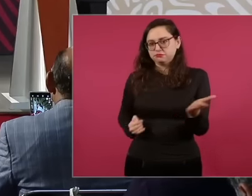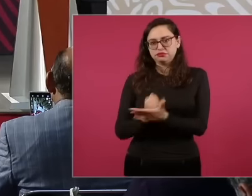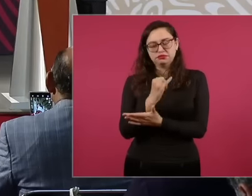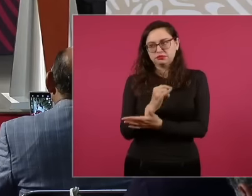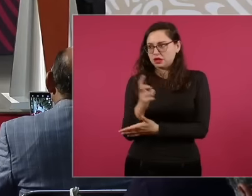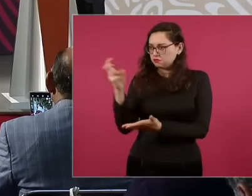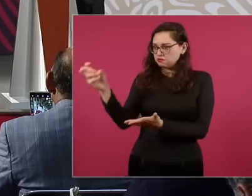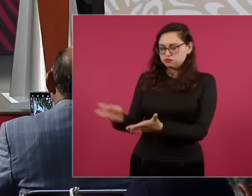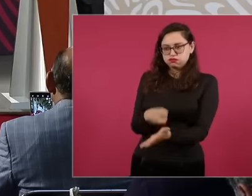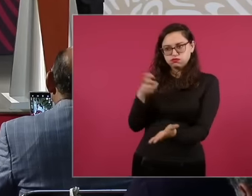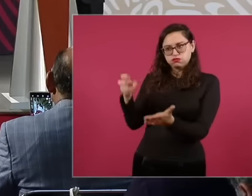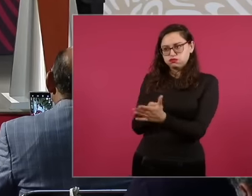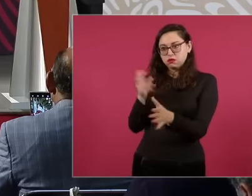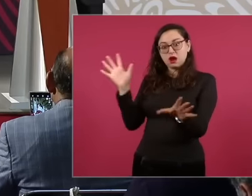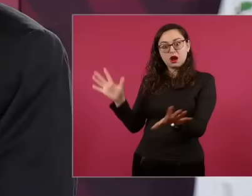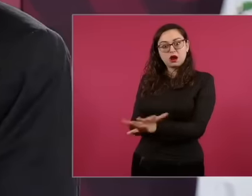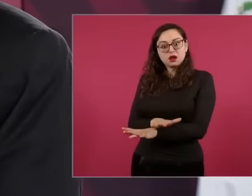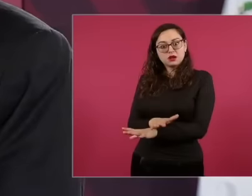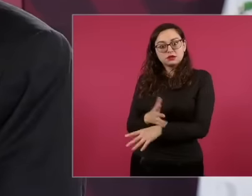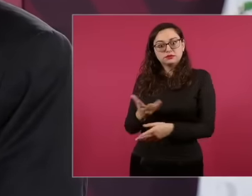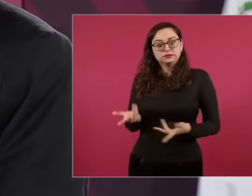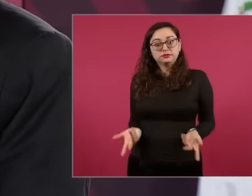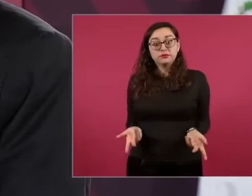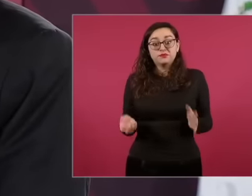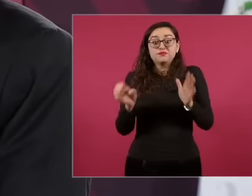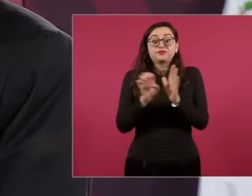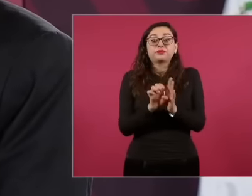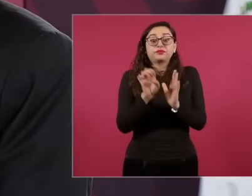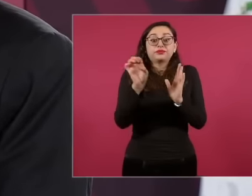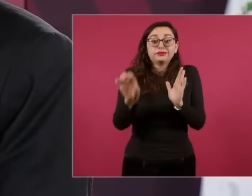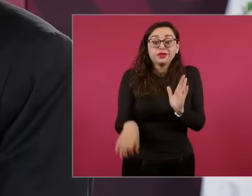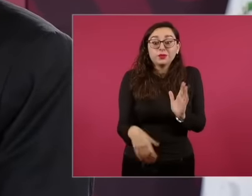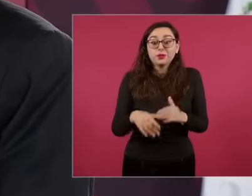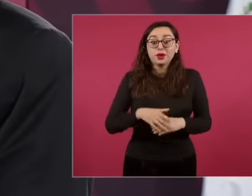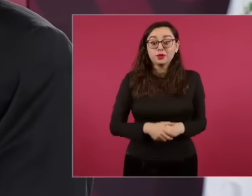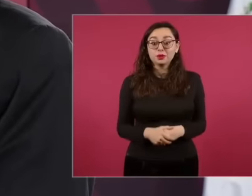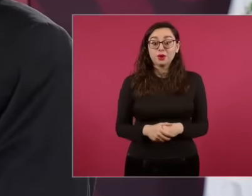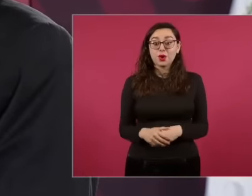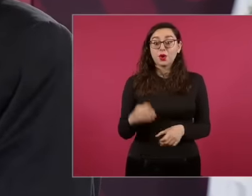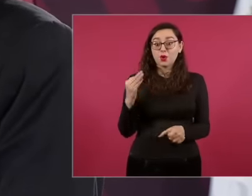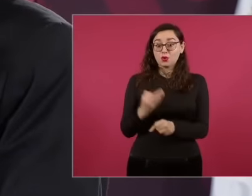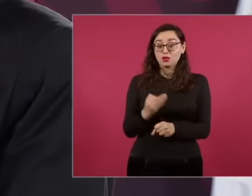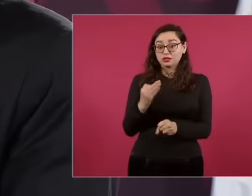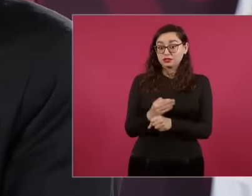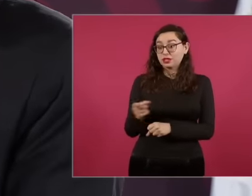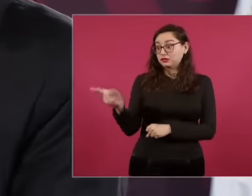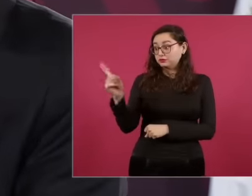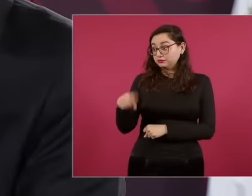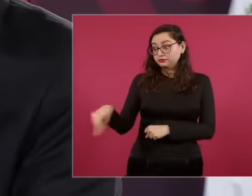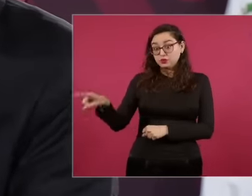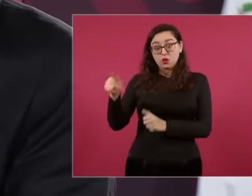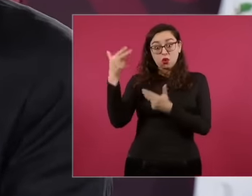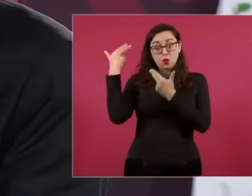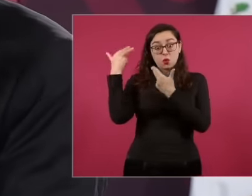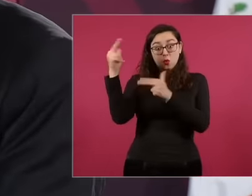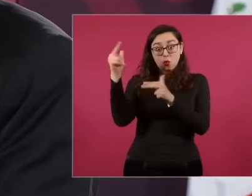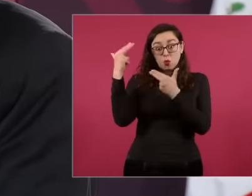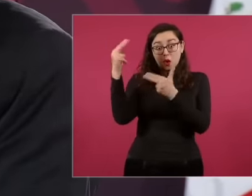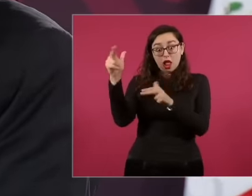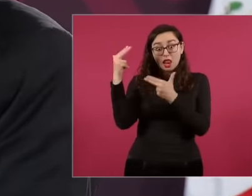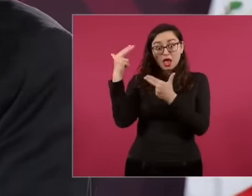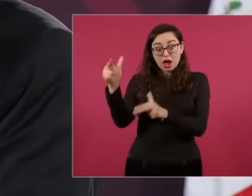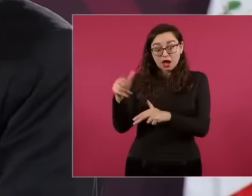despite The judges are on strike. When they said they were going to go on strike, I was even